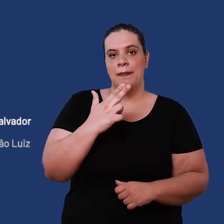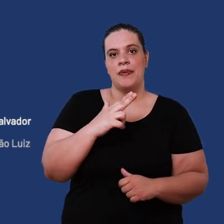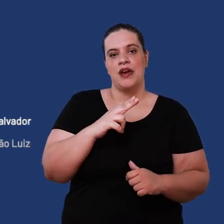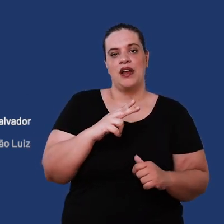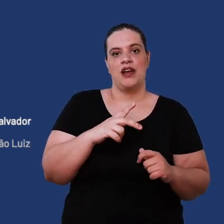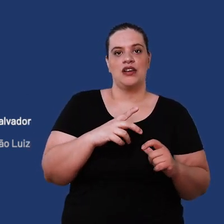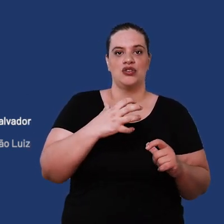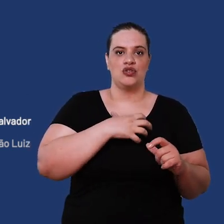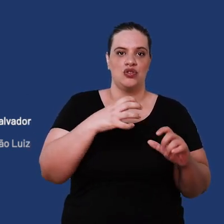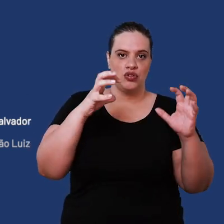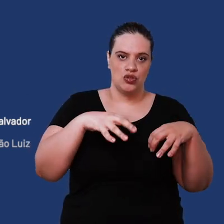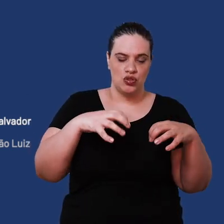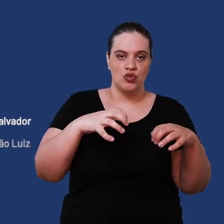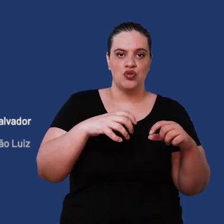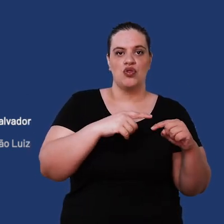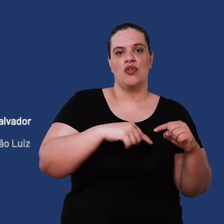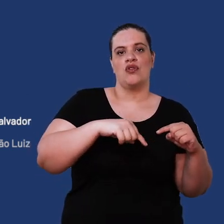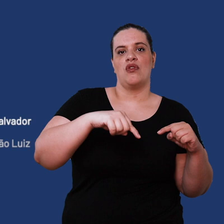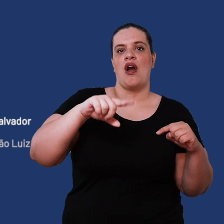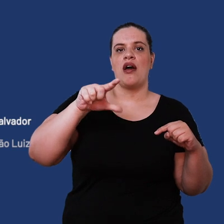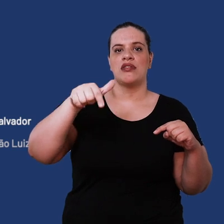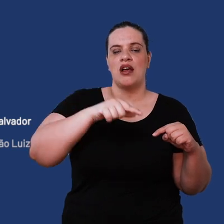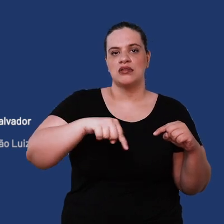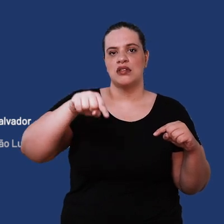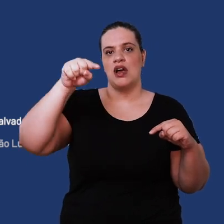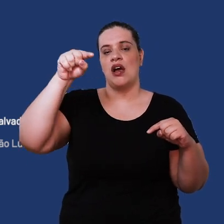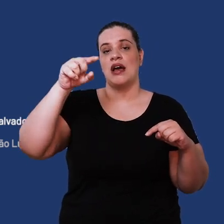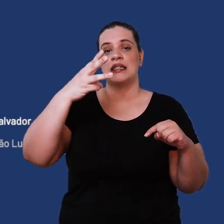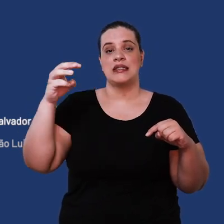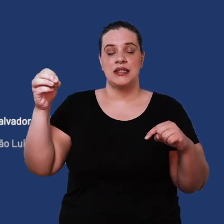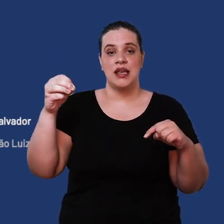growth of the rains in relation to the Luiz and it will reach 300 mm per month between